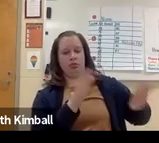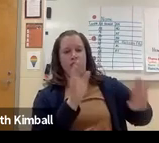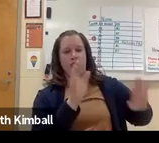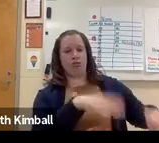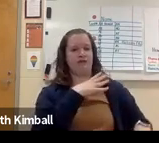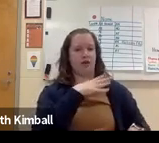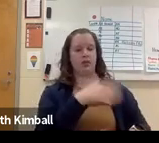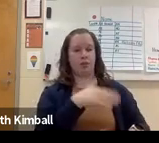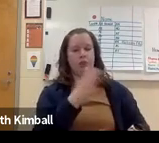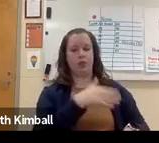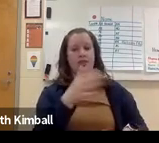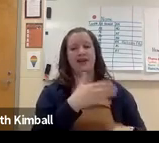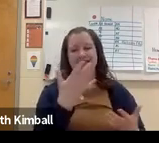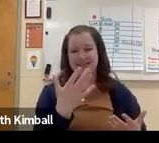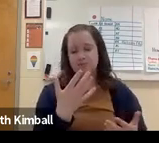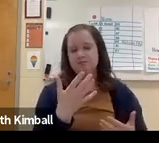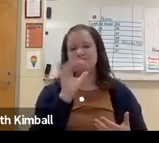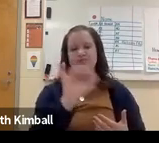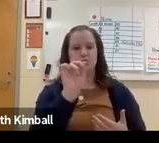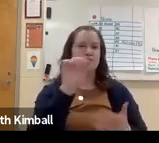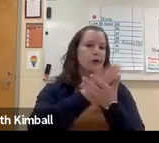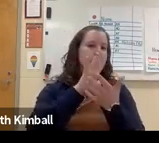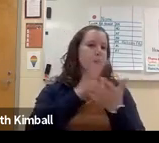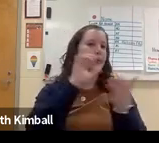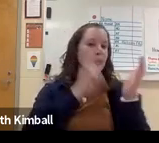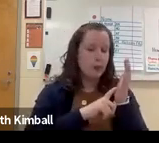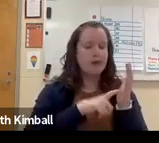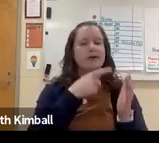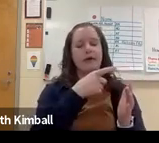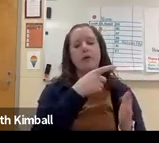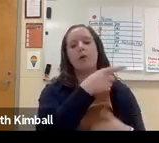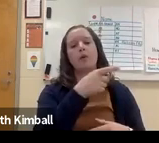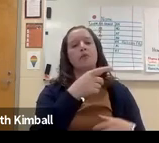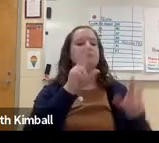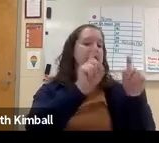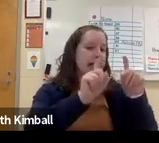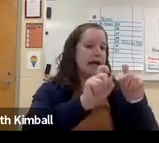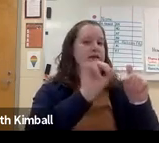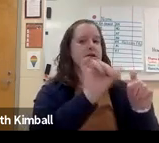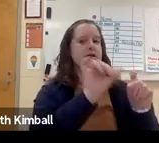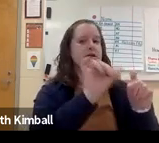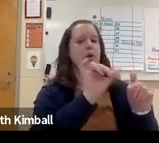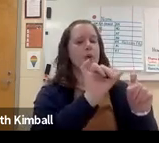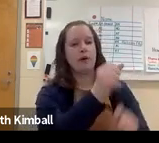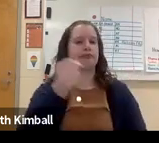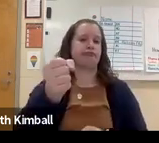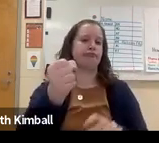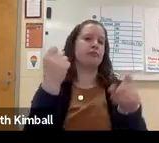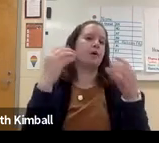And so they start to push it aside. And that's where the schools may find